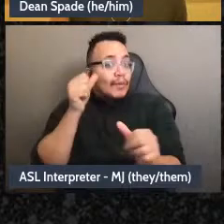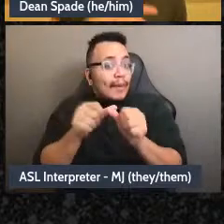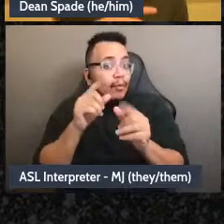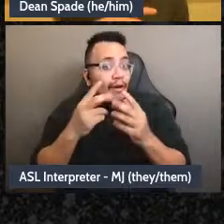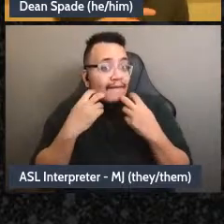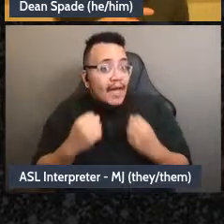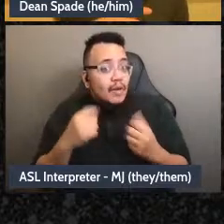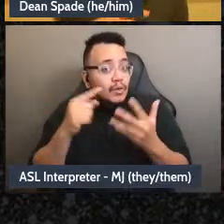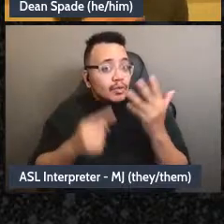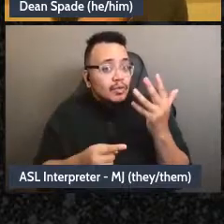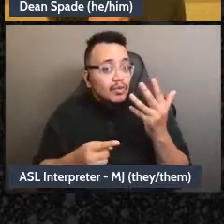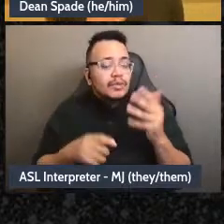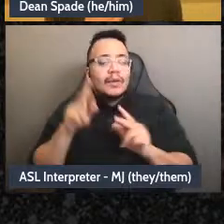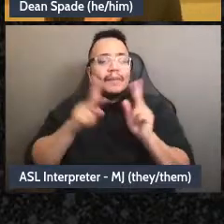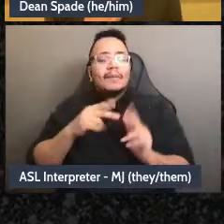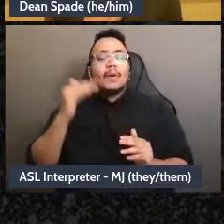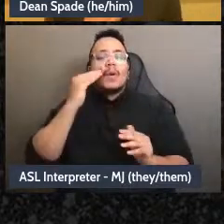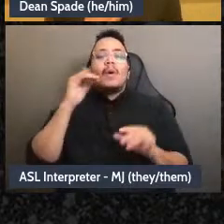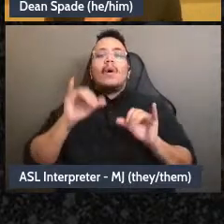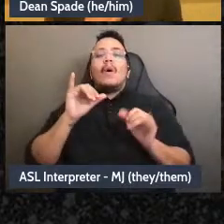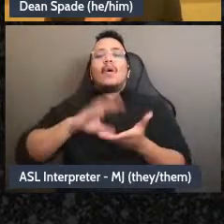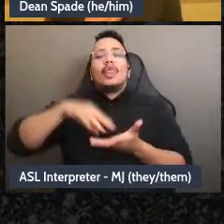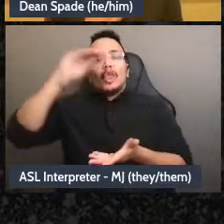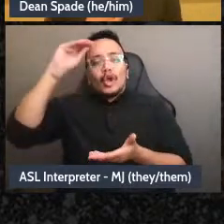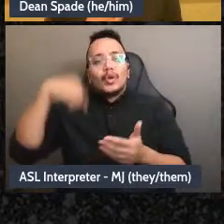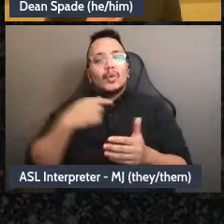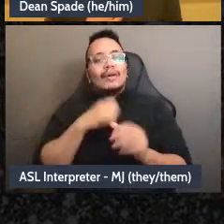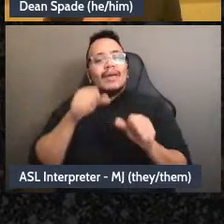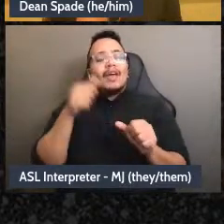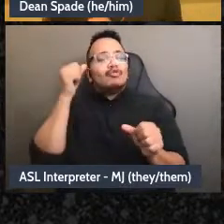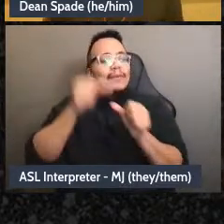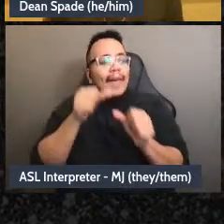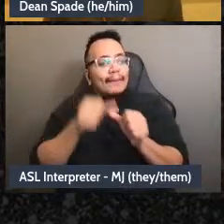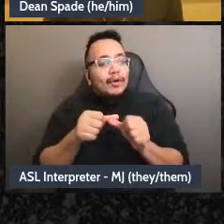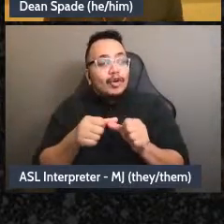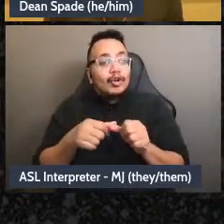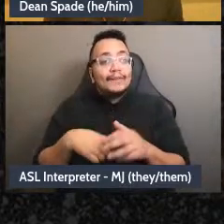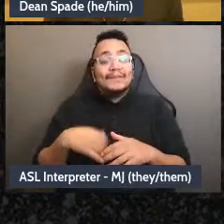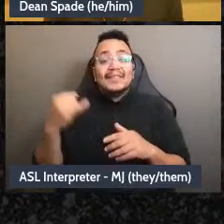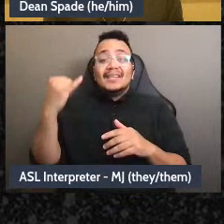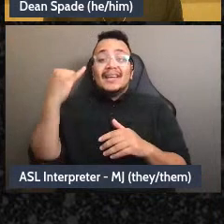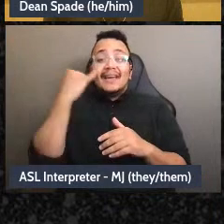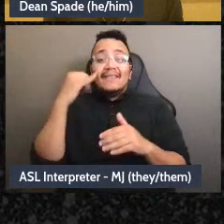join and so that all of us can remember. If I came in here with a big grudge against Hope and Sophie,